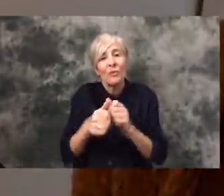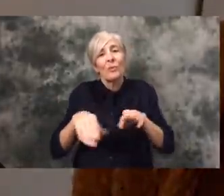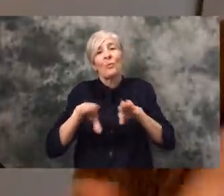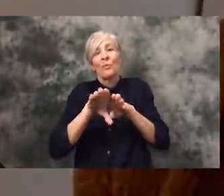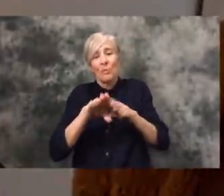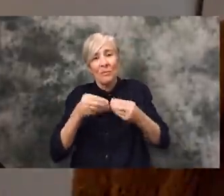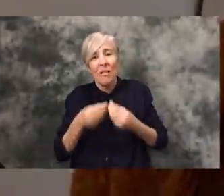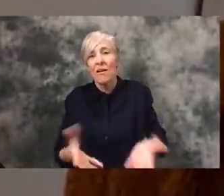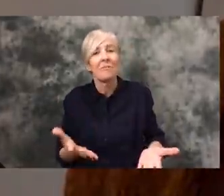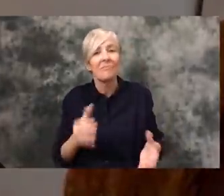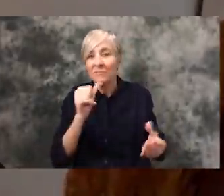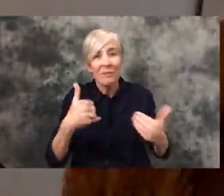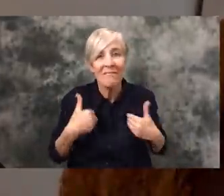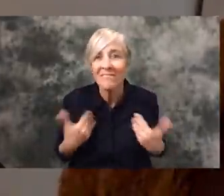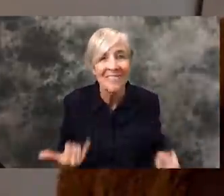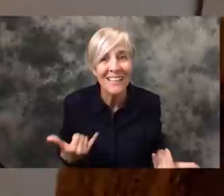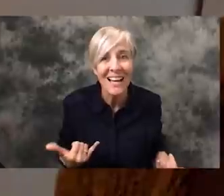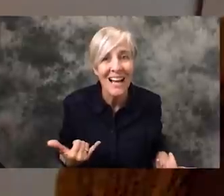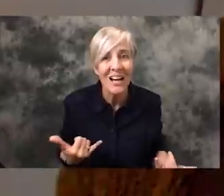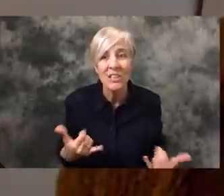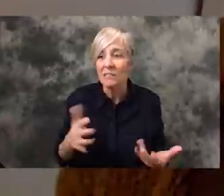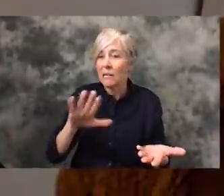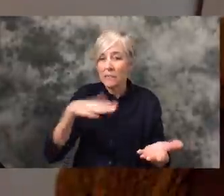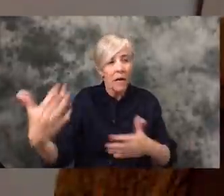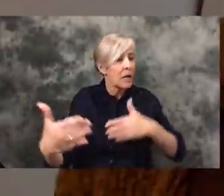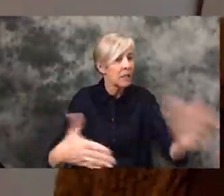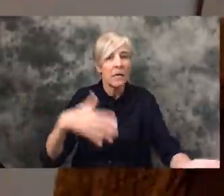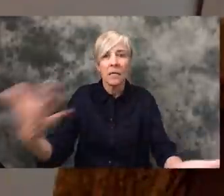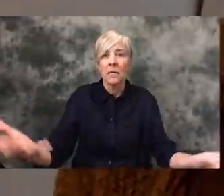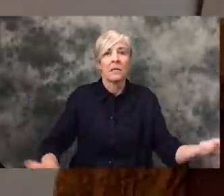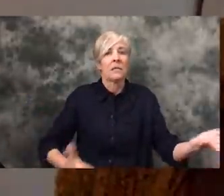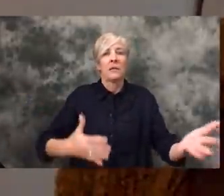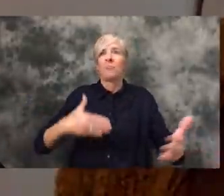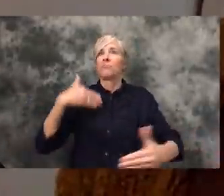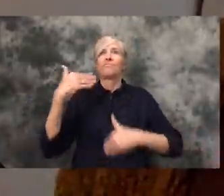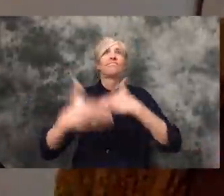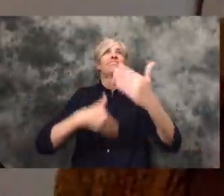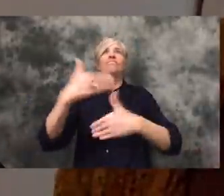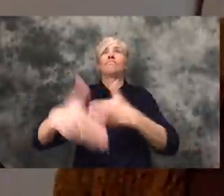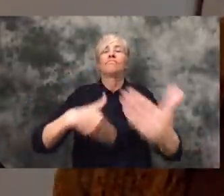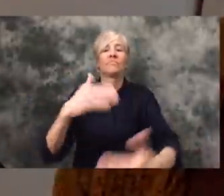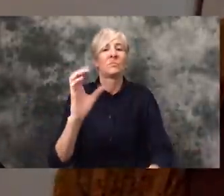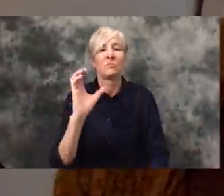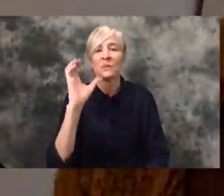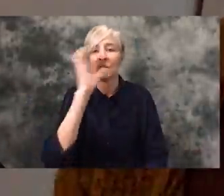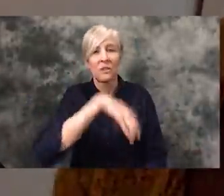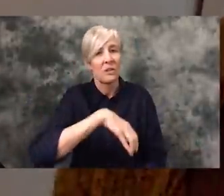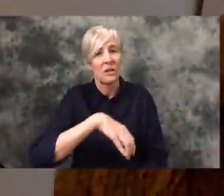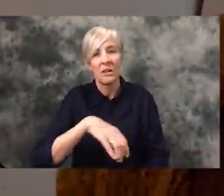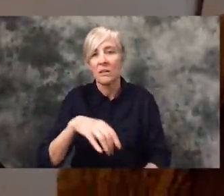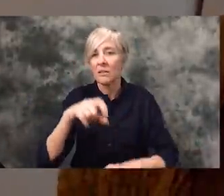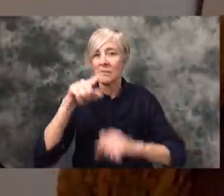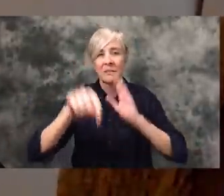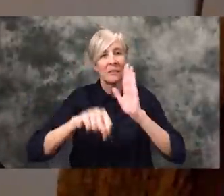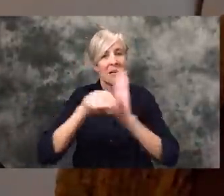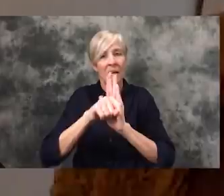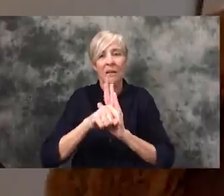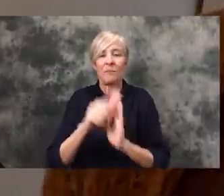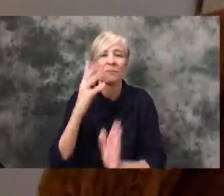way that we traditionally do. So, it's a really bizarre time... to experience. For sure.